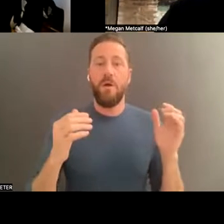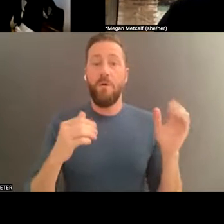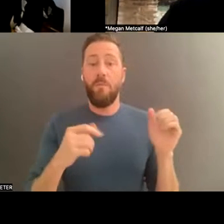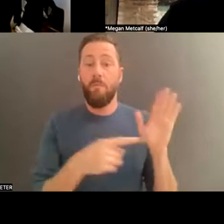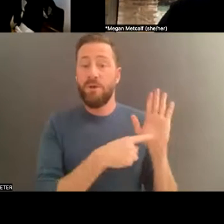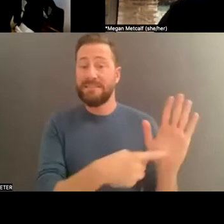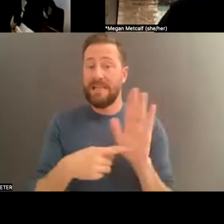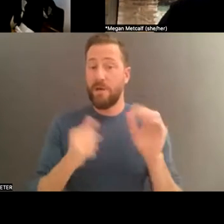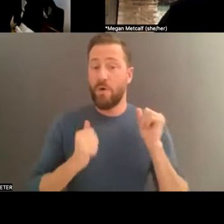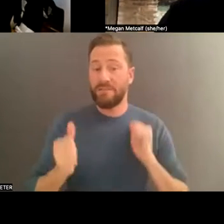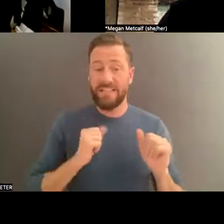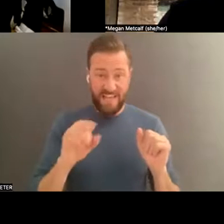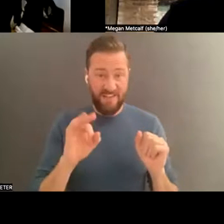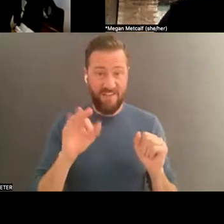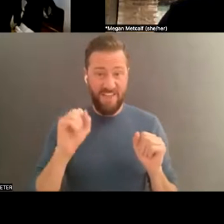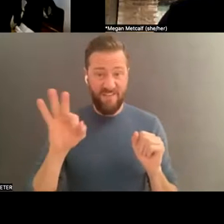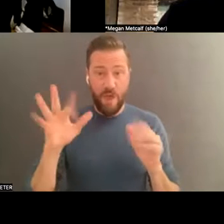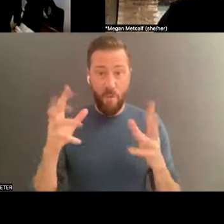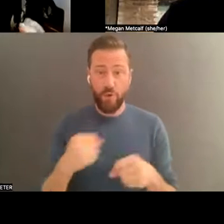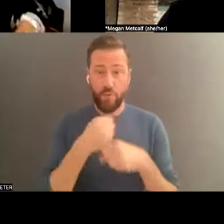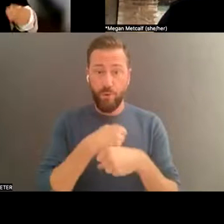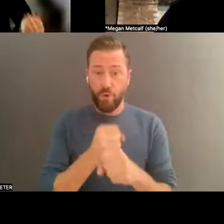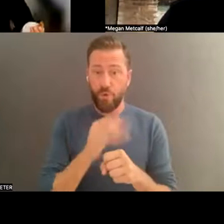show, if they also think